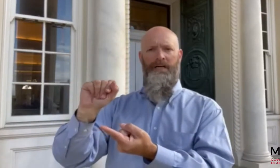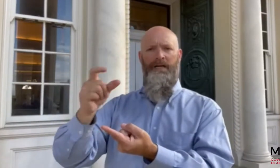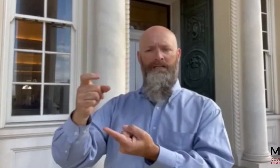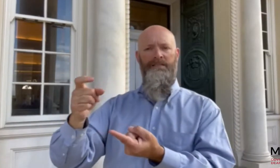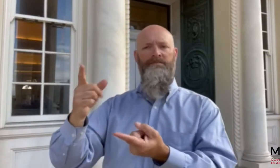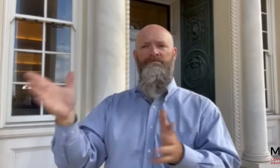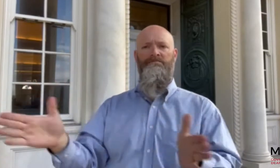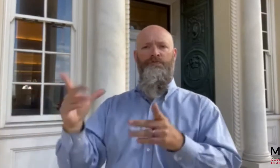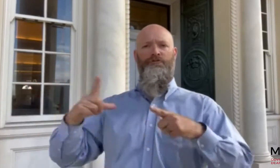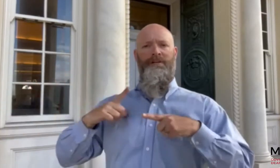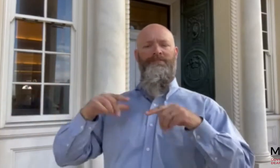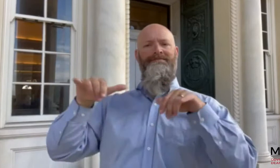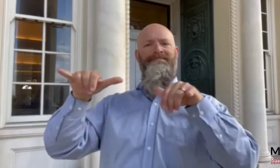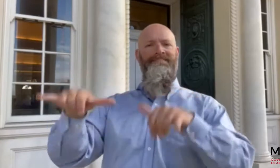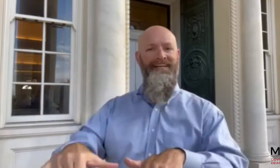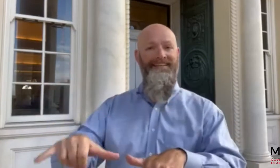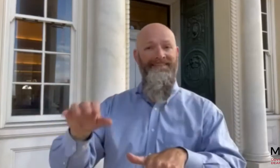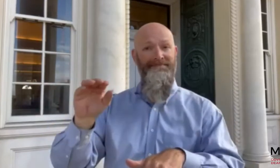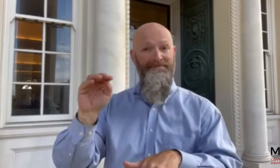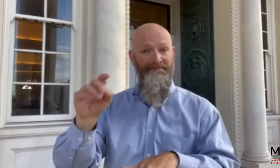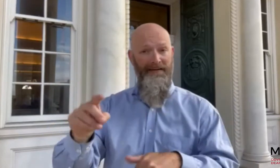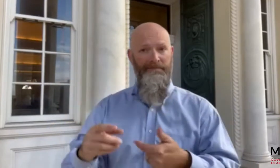This will help retirees to stay in the state